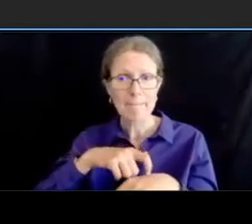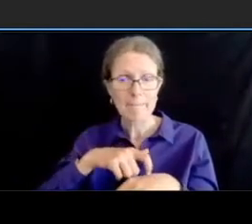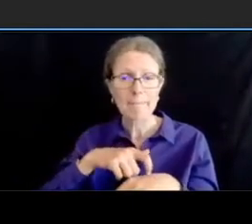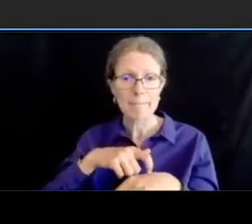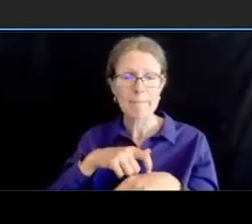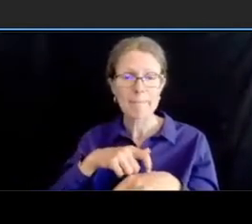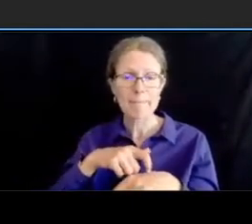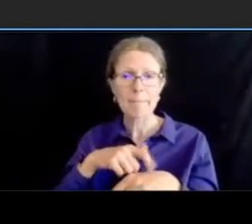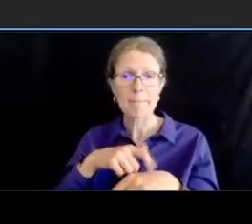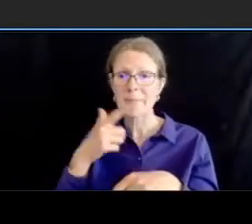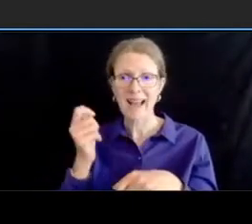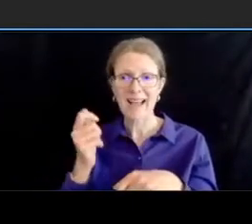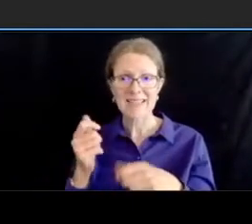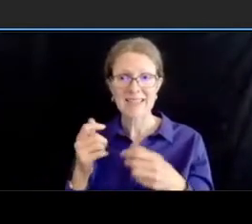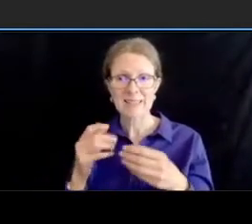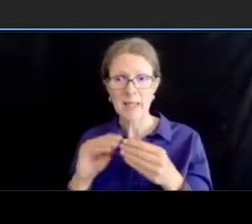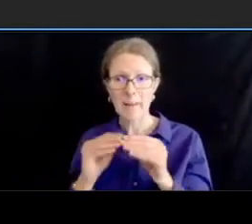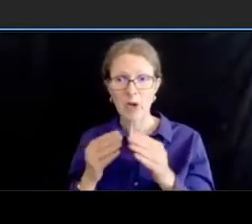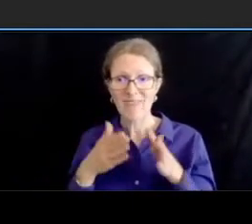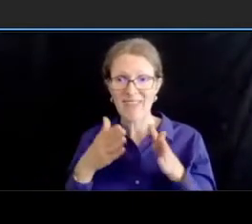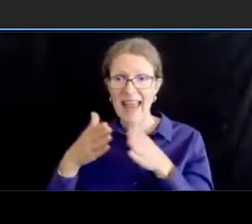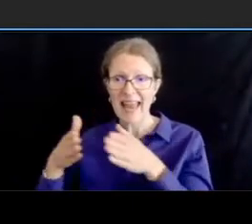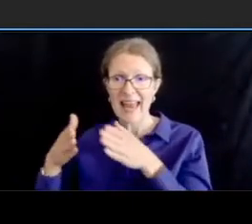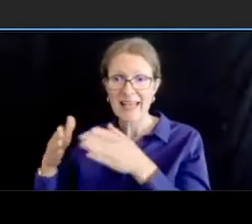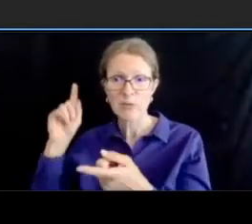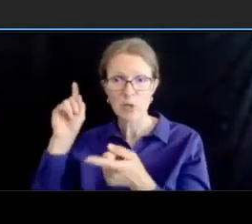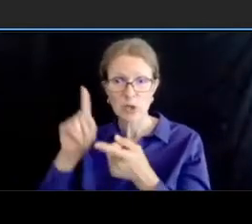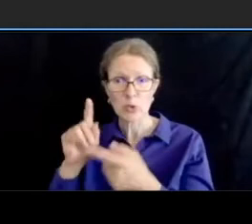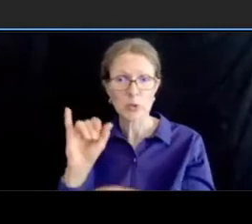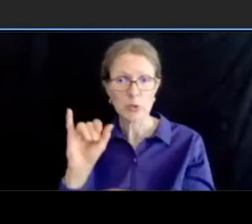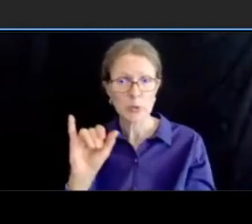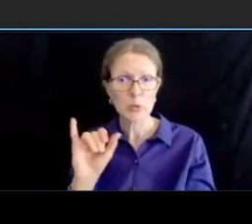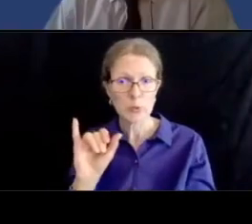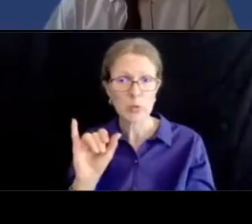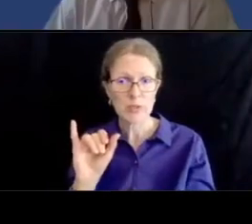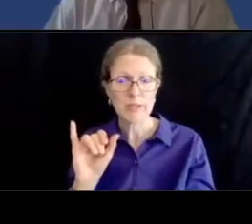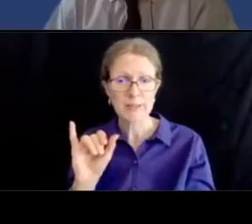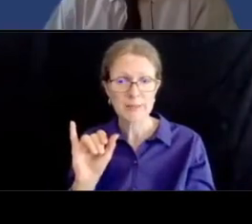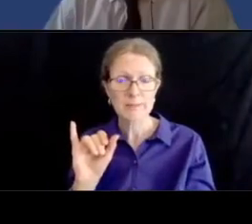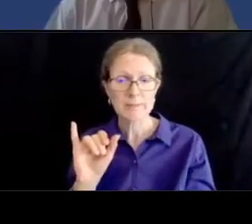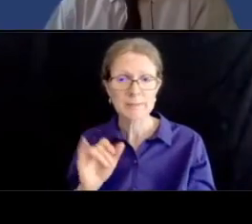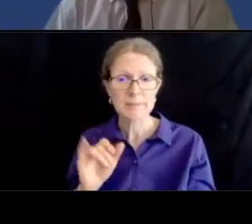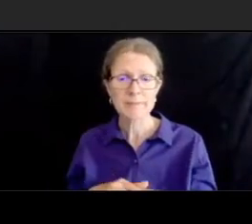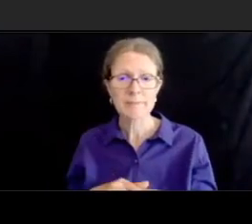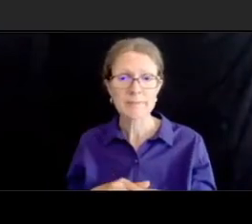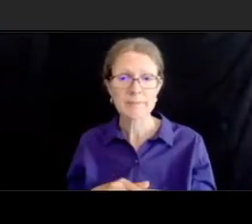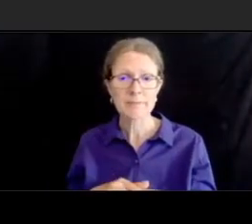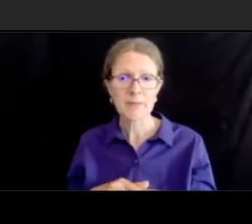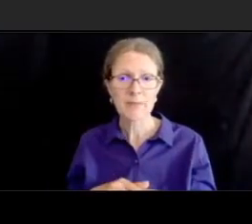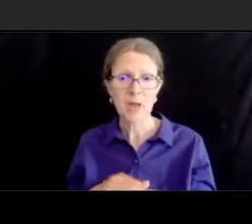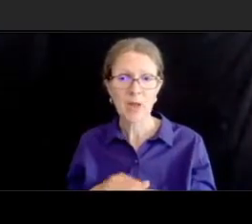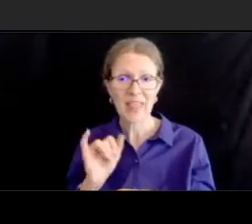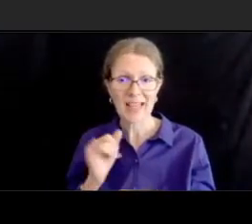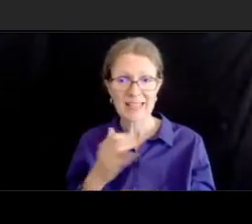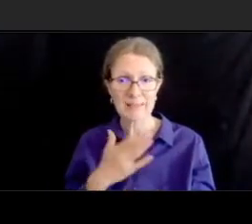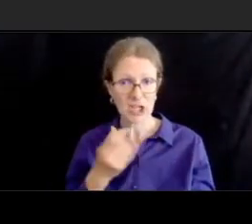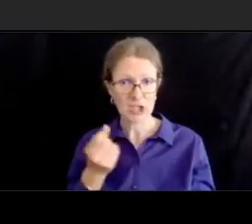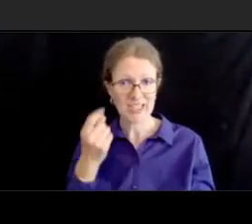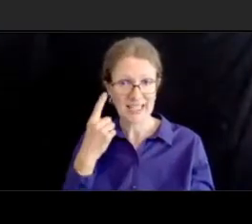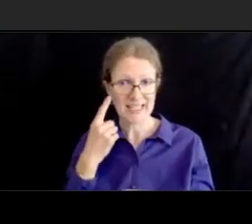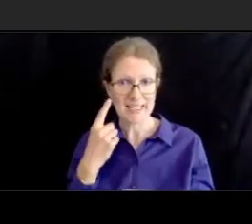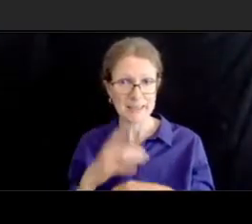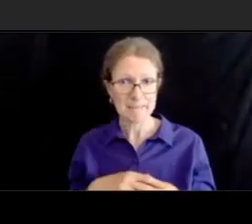so that's that's my understanding here and and please just add it if i interpret this thing wrong